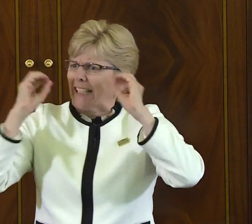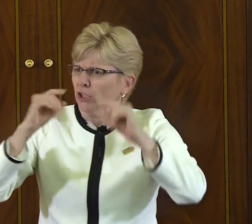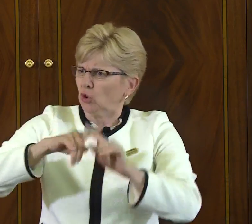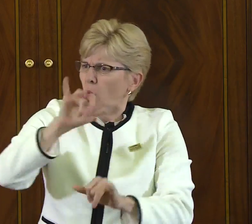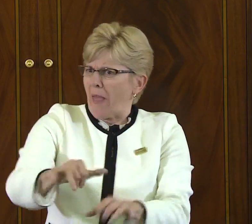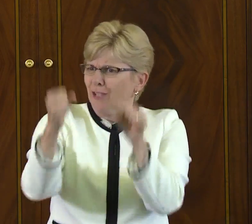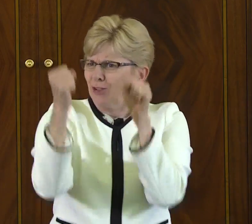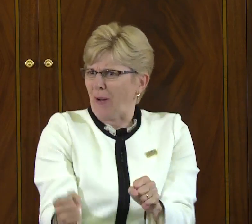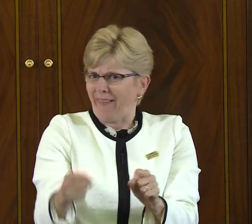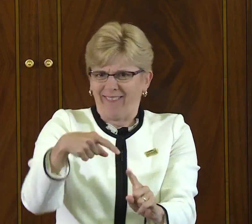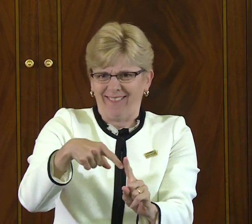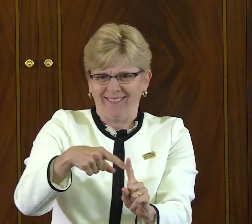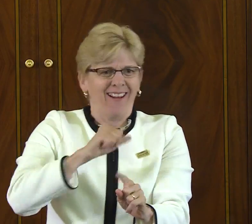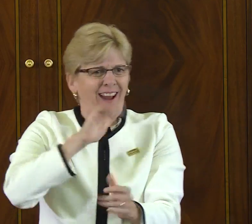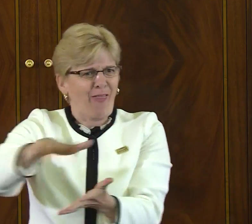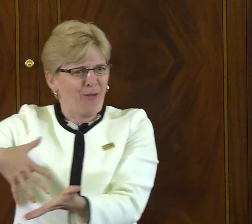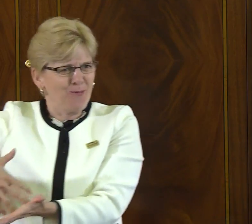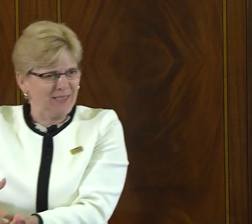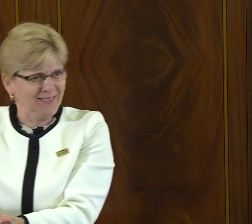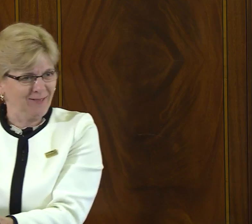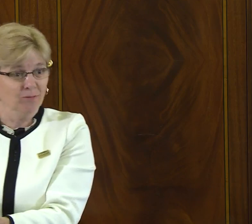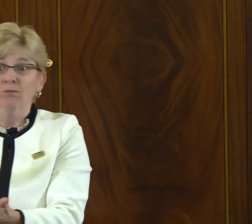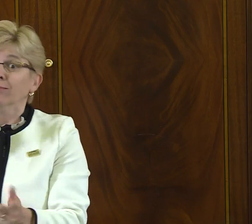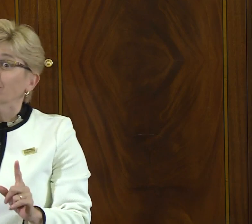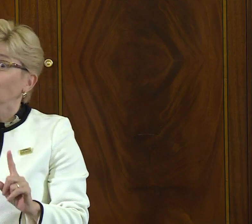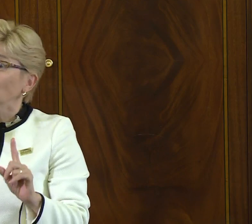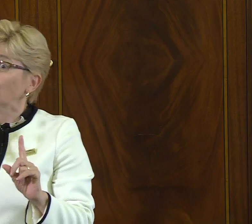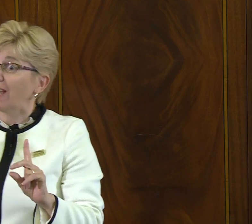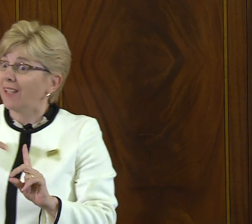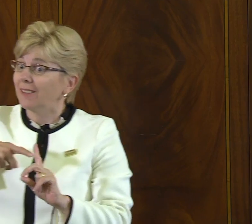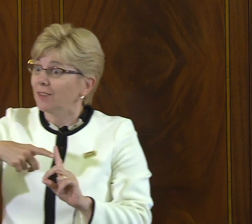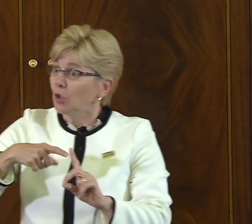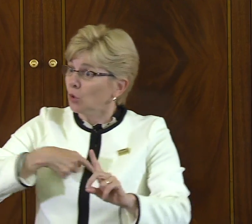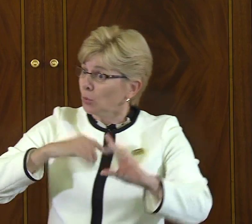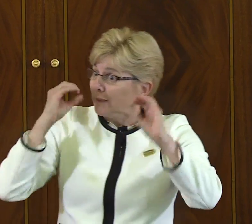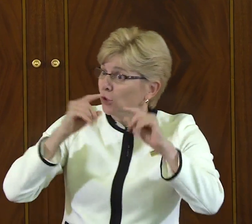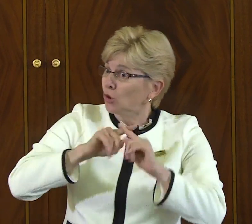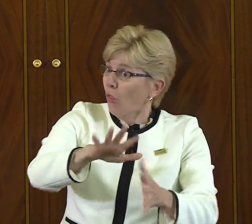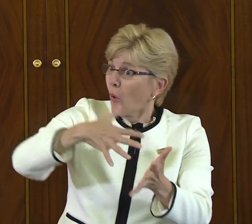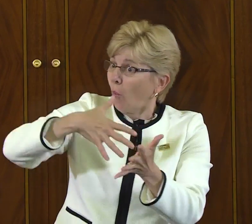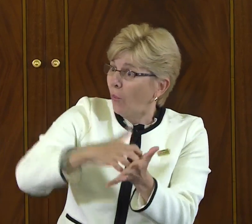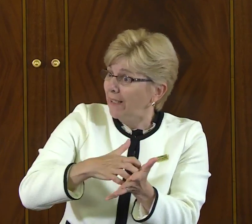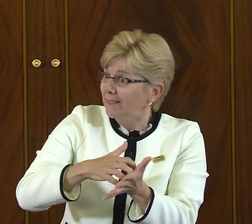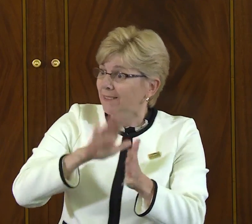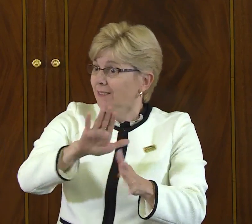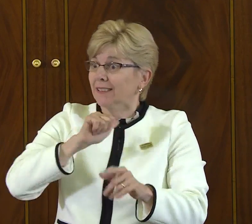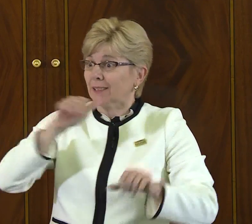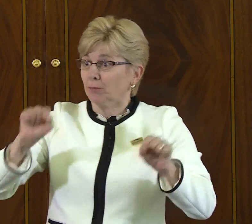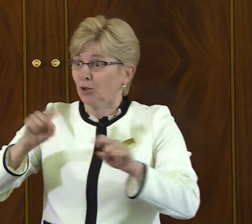That is very powerful, and why don't we teach to that strength, that uniqueness that they bring instead of to their weakness?